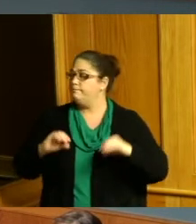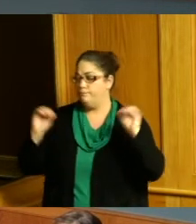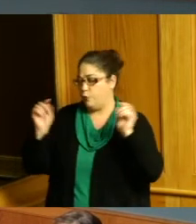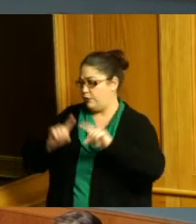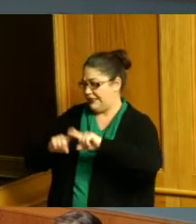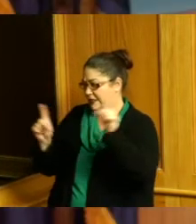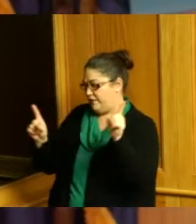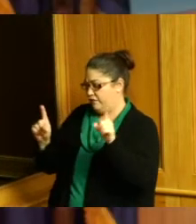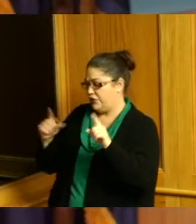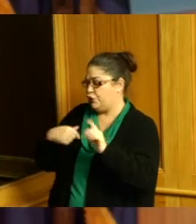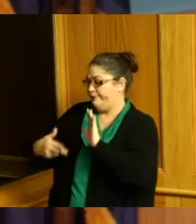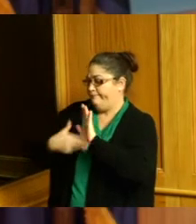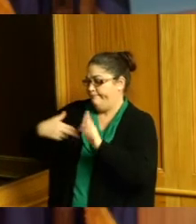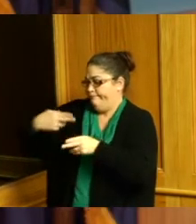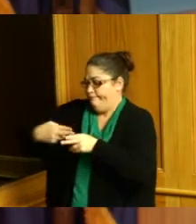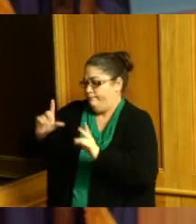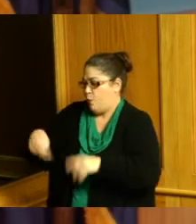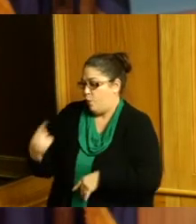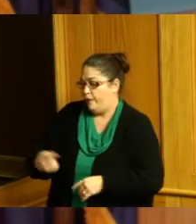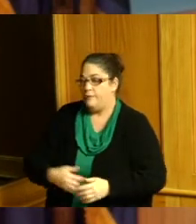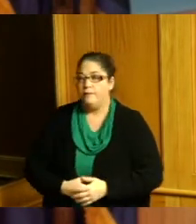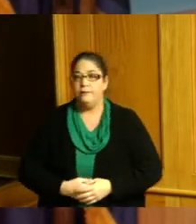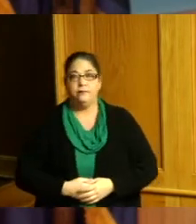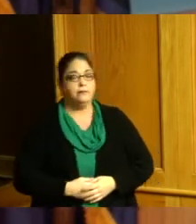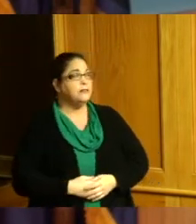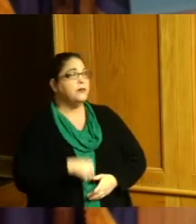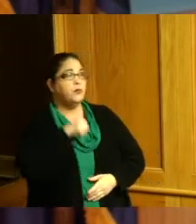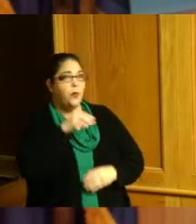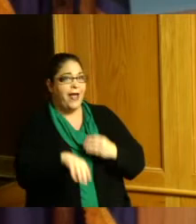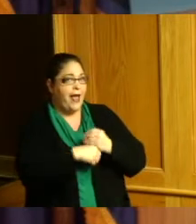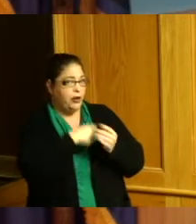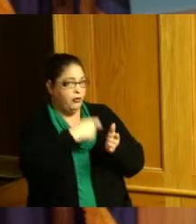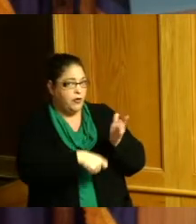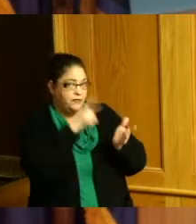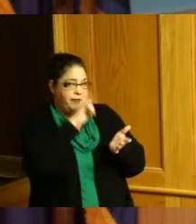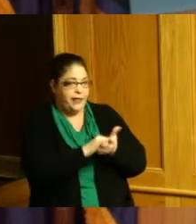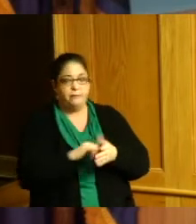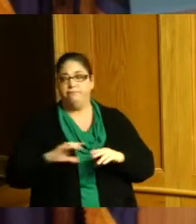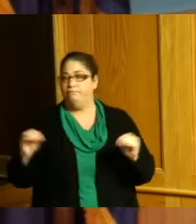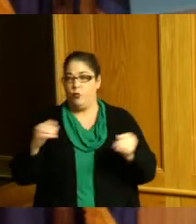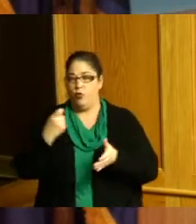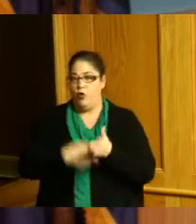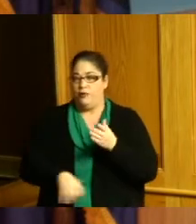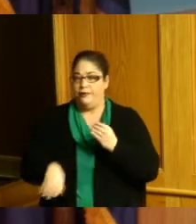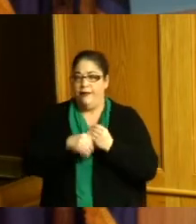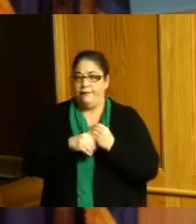it's okay and then there's no cost to them there is no cost involved in this now awesome thank you